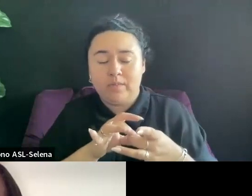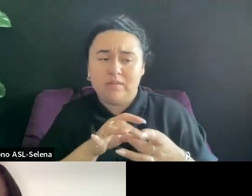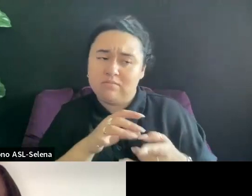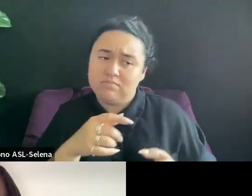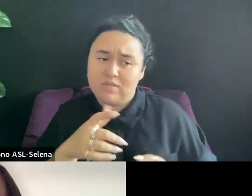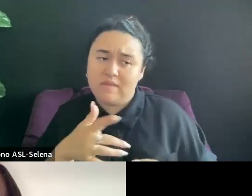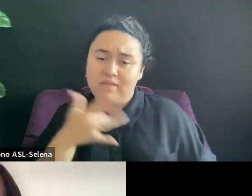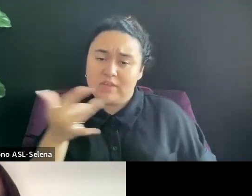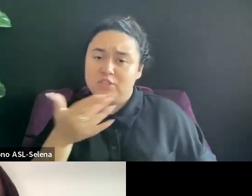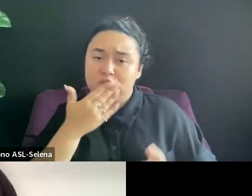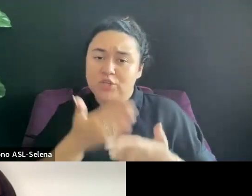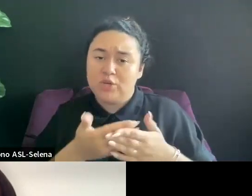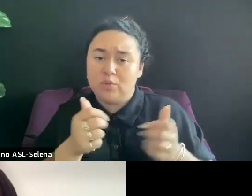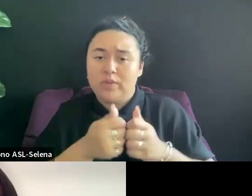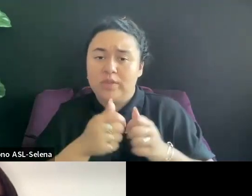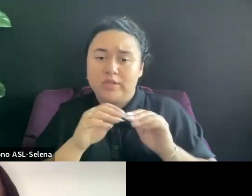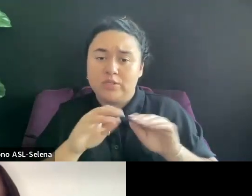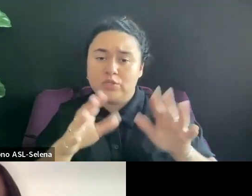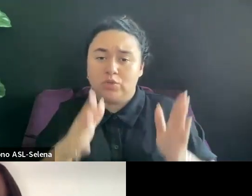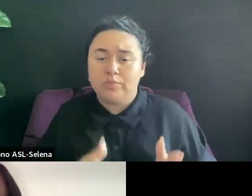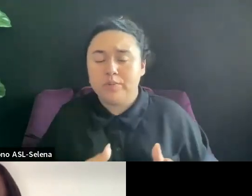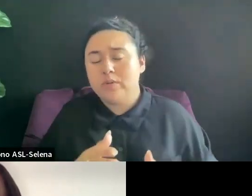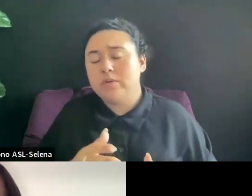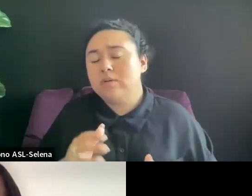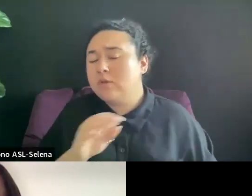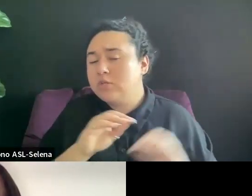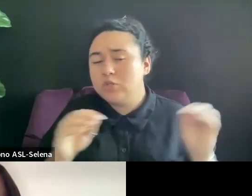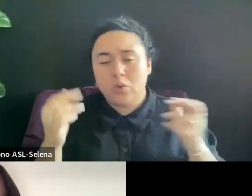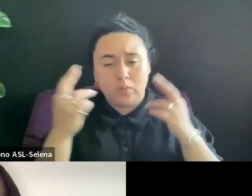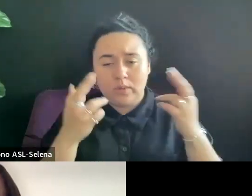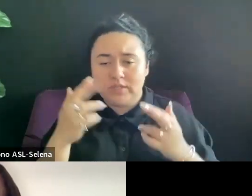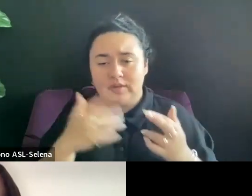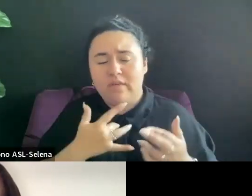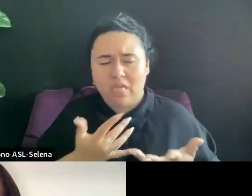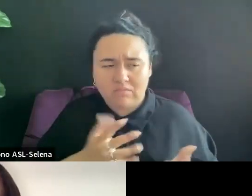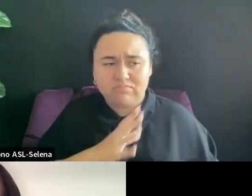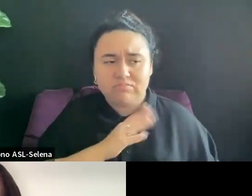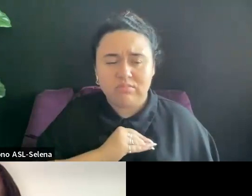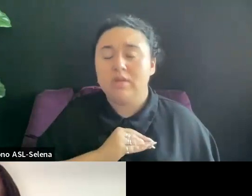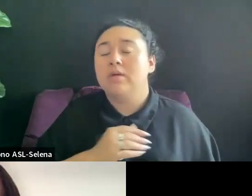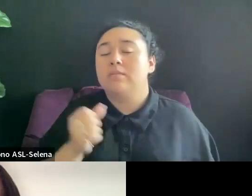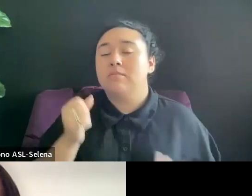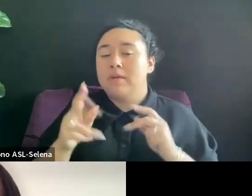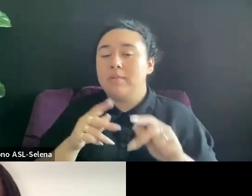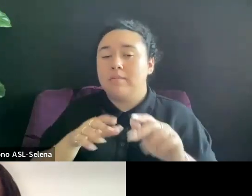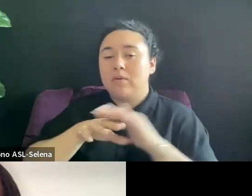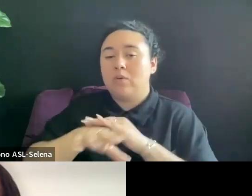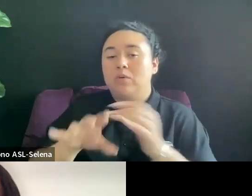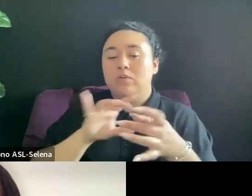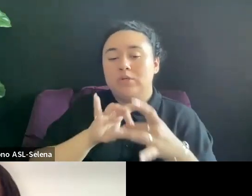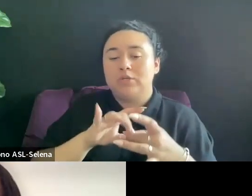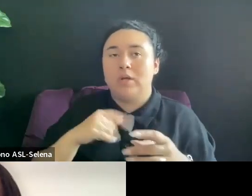THERE IS NO REASON -- I FEEL A LOT OF PEOPLE GO INTO THESE RELATIONSHIPS THINKING I'M IN THE WEAK